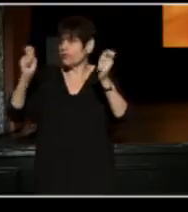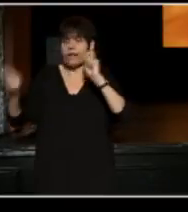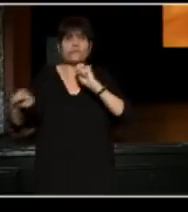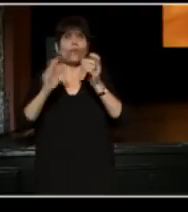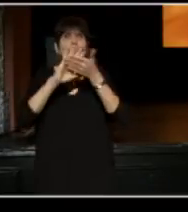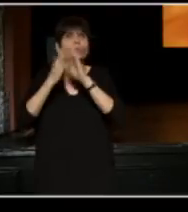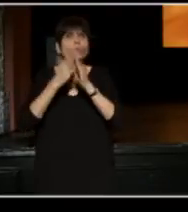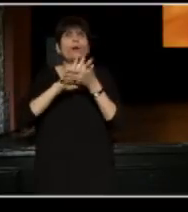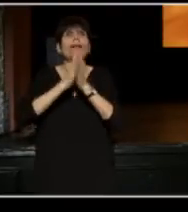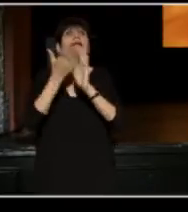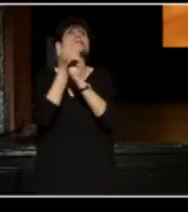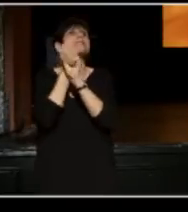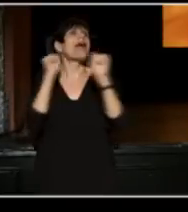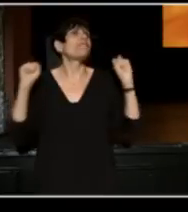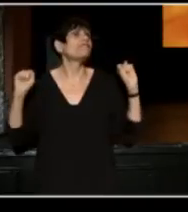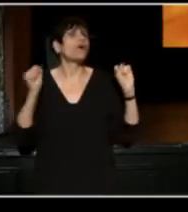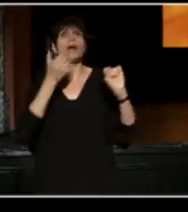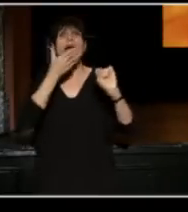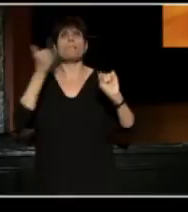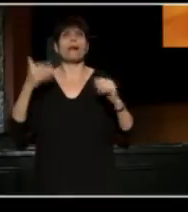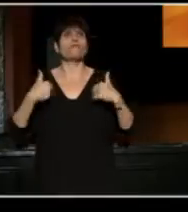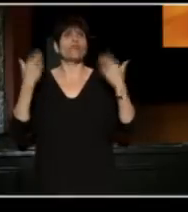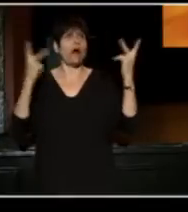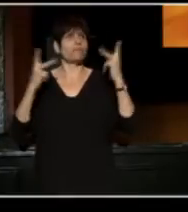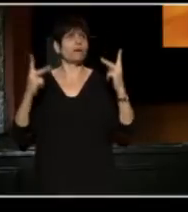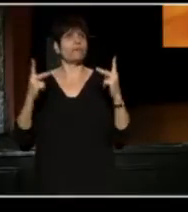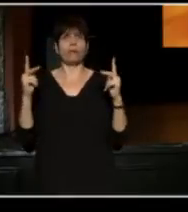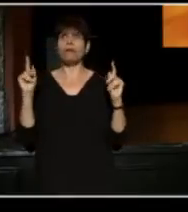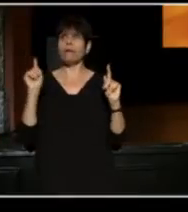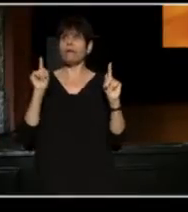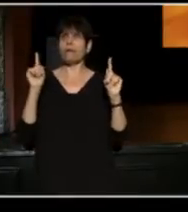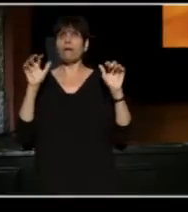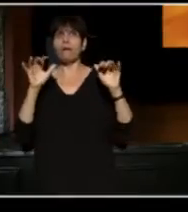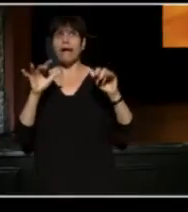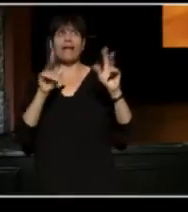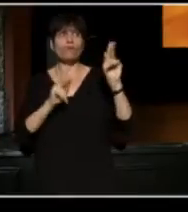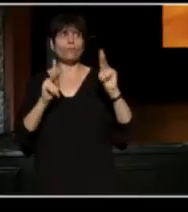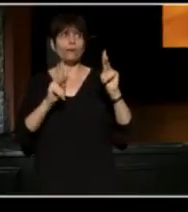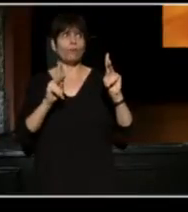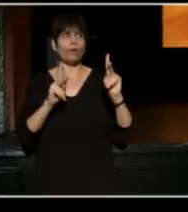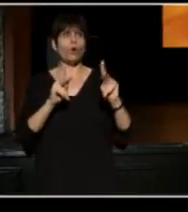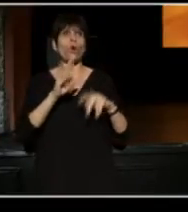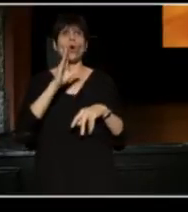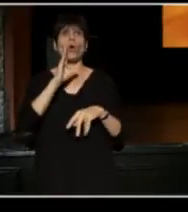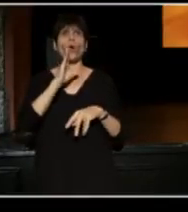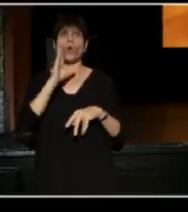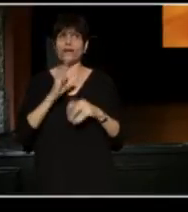and make it safer, and better for young people and yes, for people who never have yet bought a ticket.